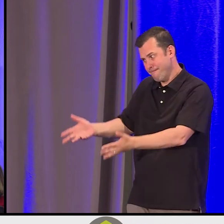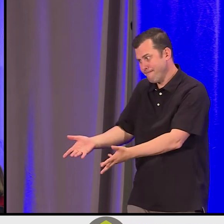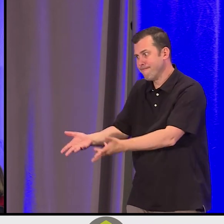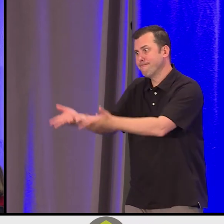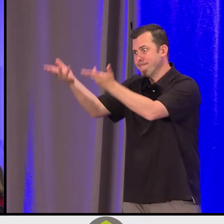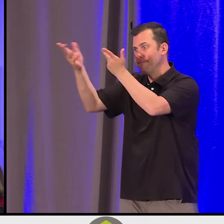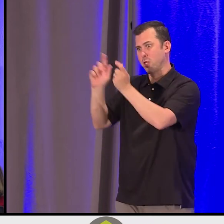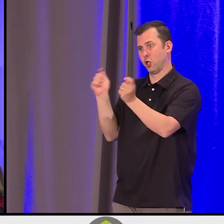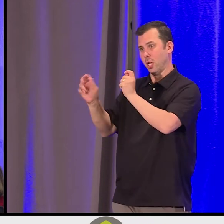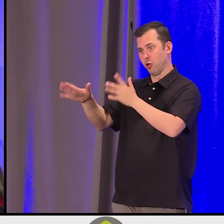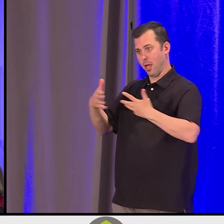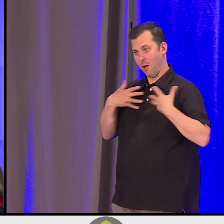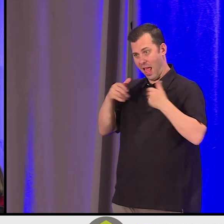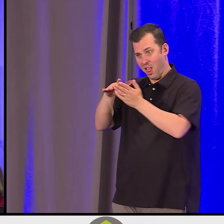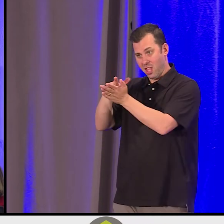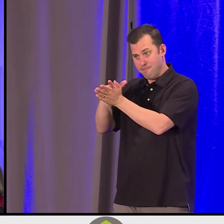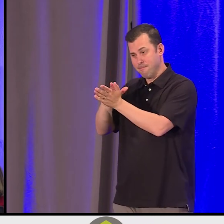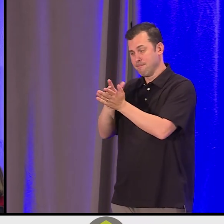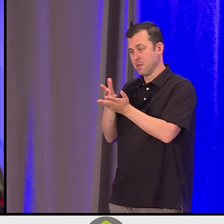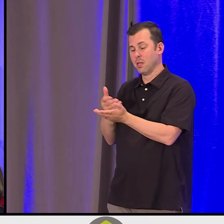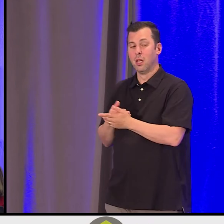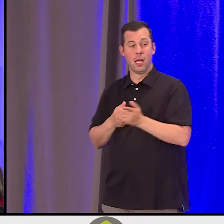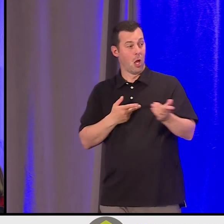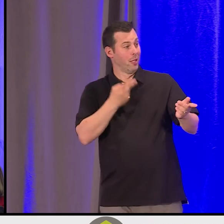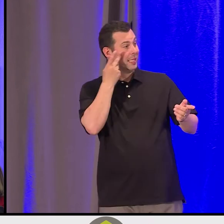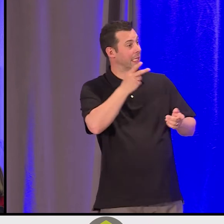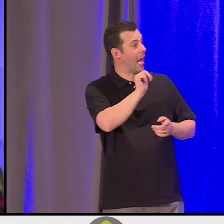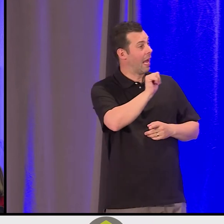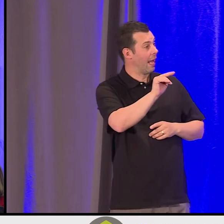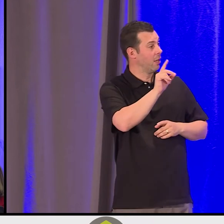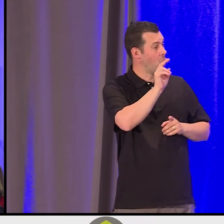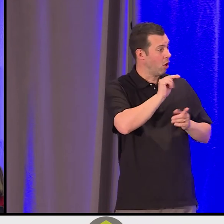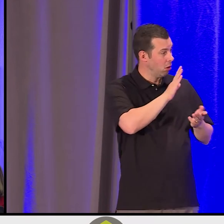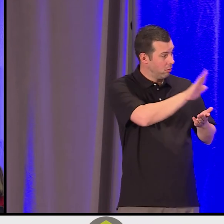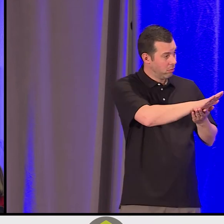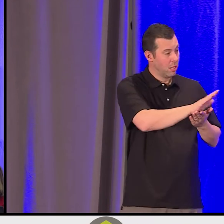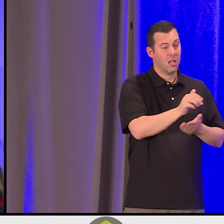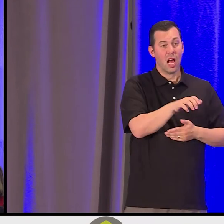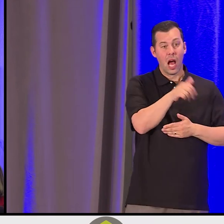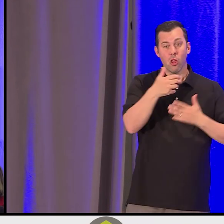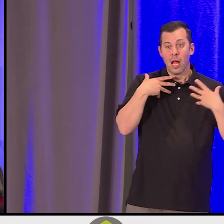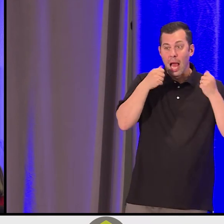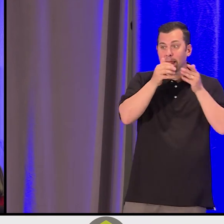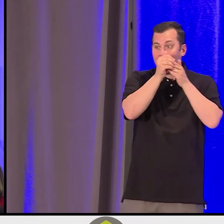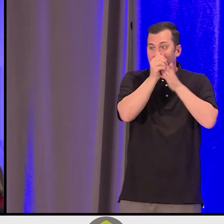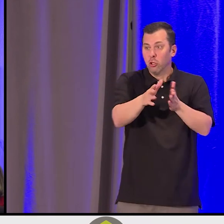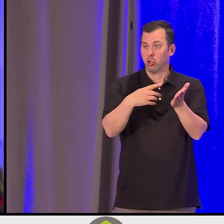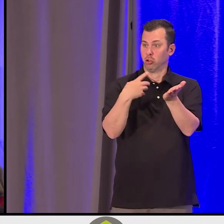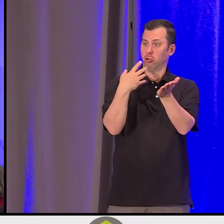And to see Anthon and other health leaders talking about that journey of looking at yourselves first.